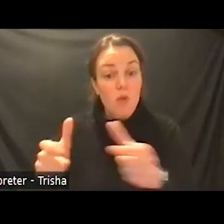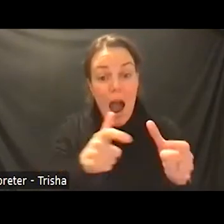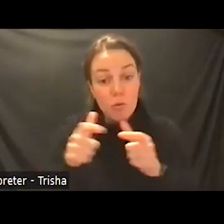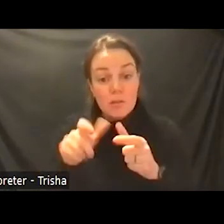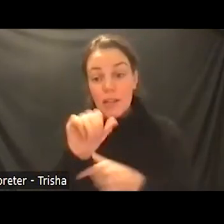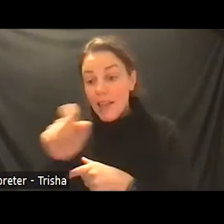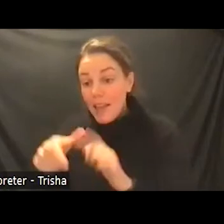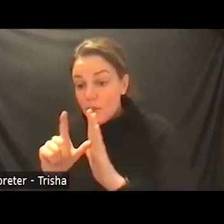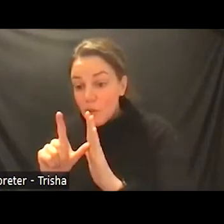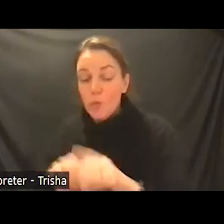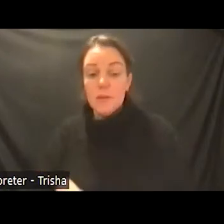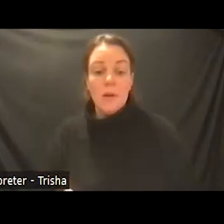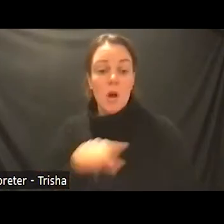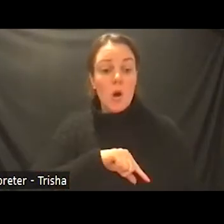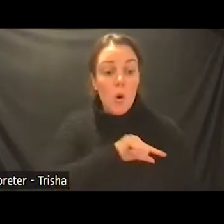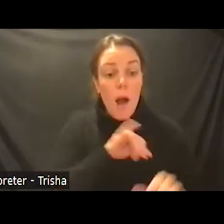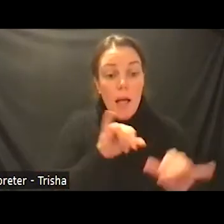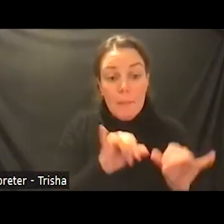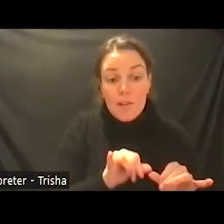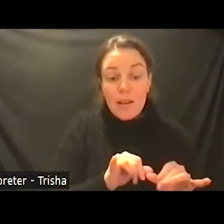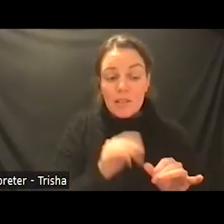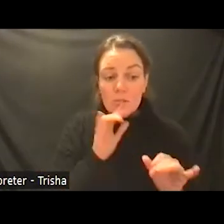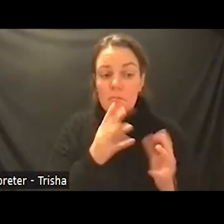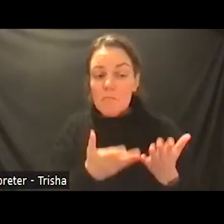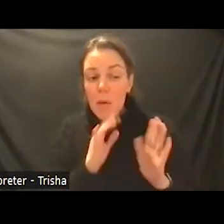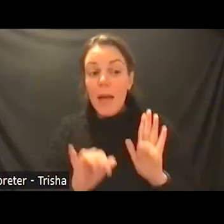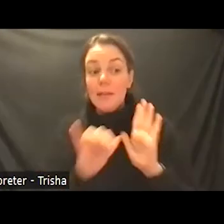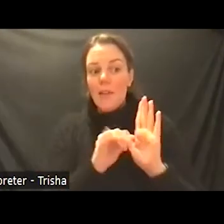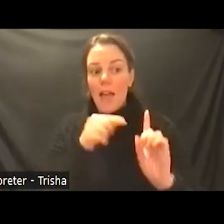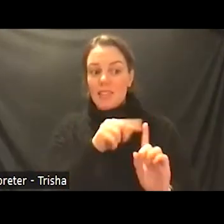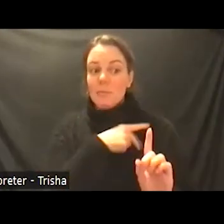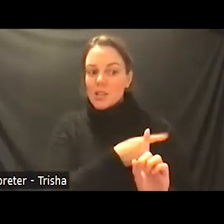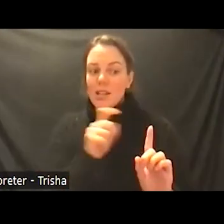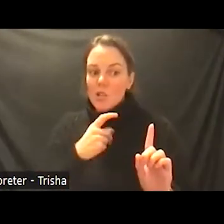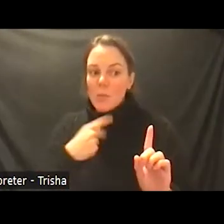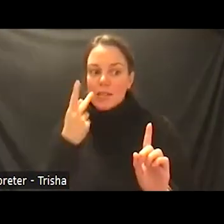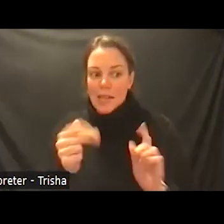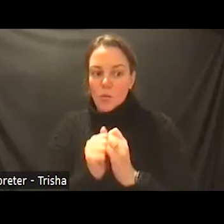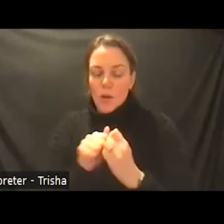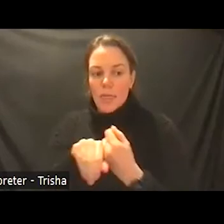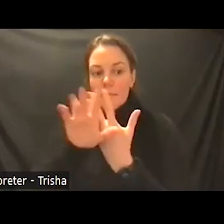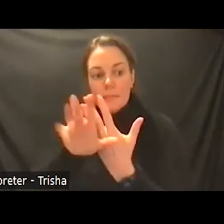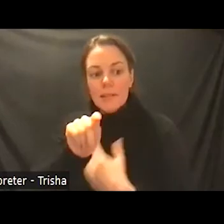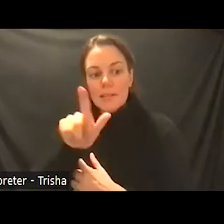metrics data to identify patients that may need to be seen by the tele psychiatry consult service